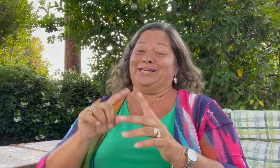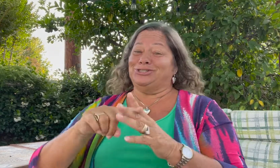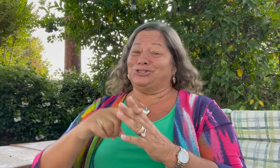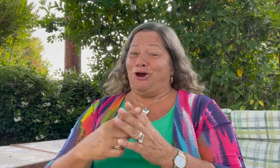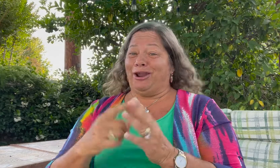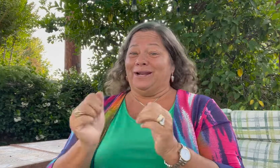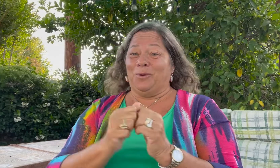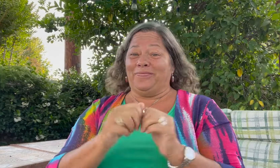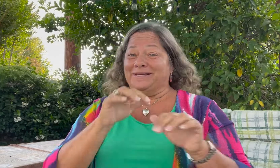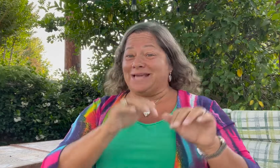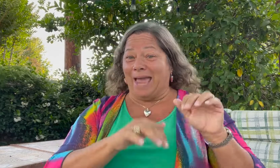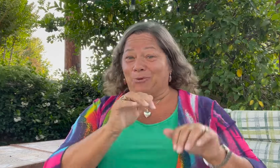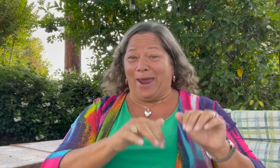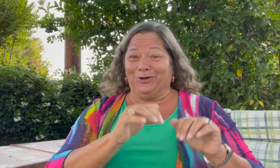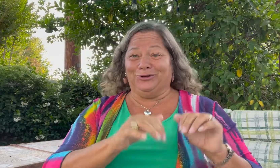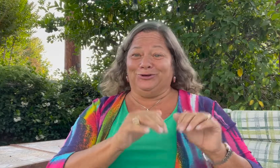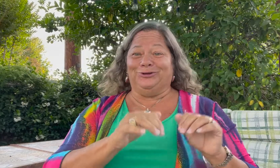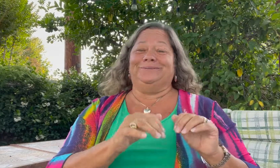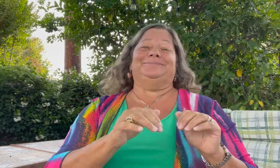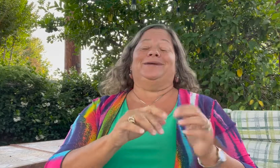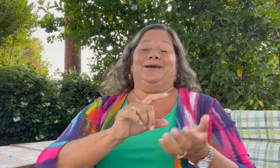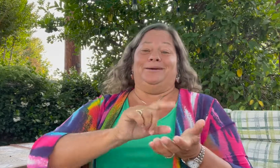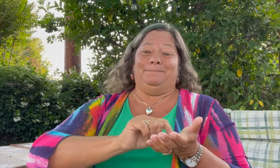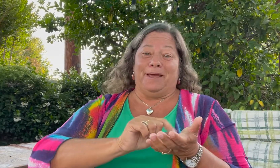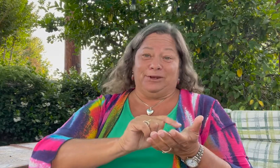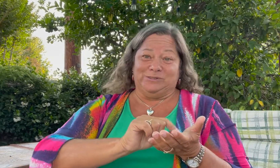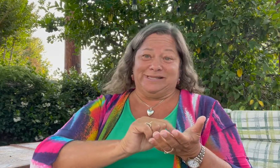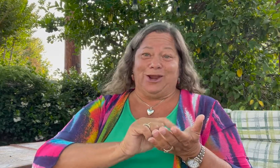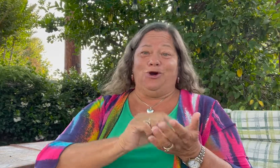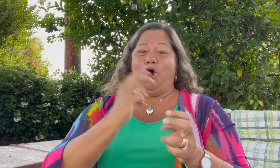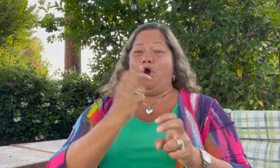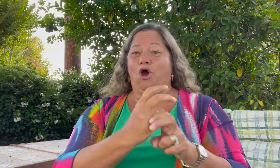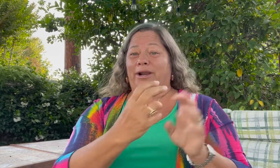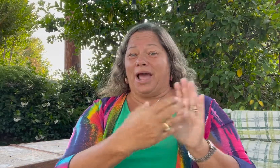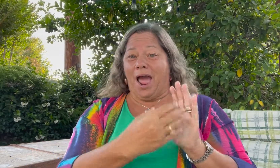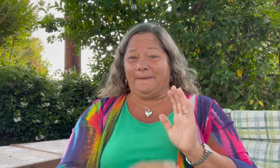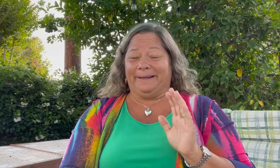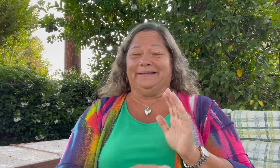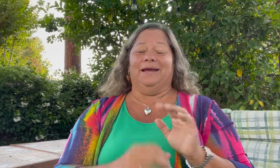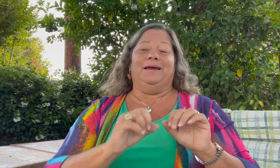We started with a typewriter to print hard-copy newsletters